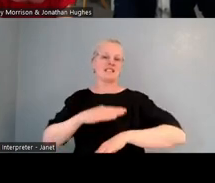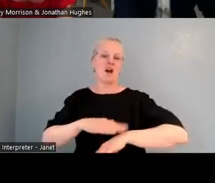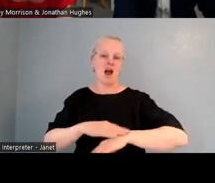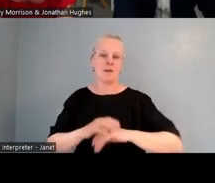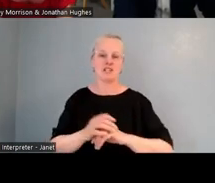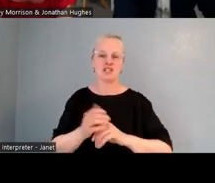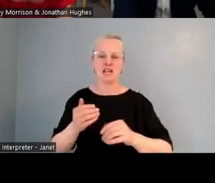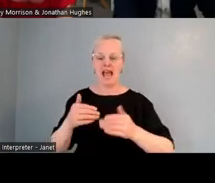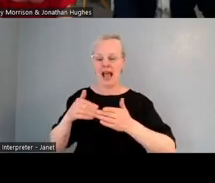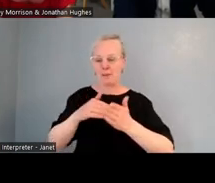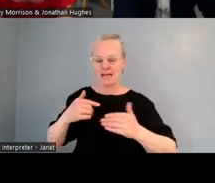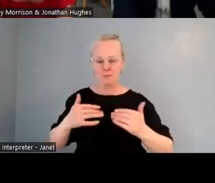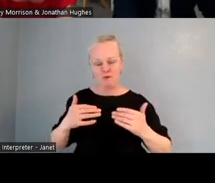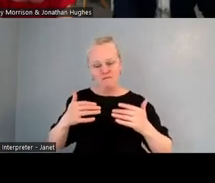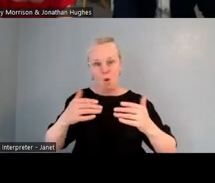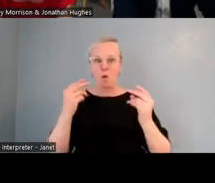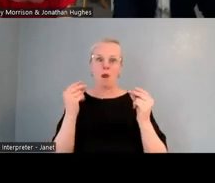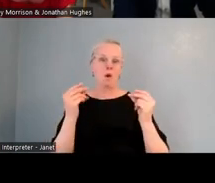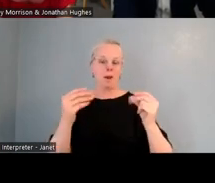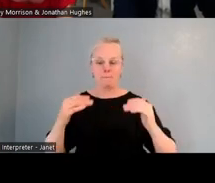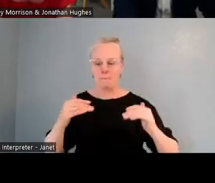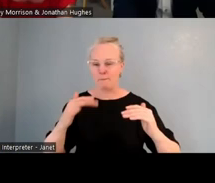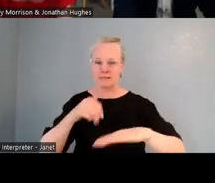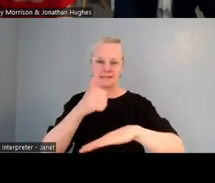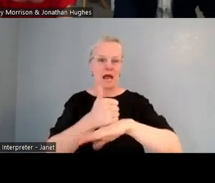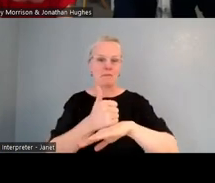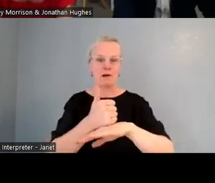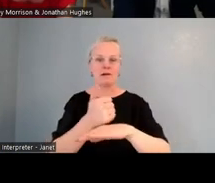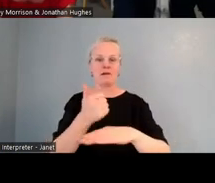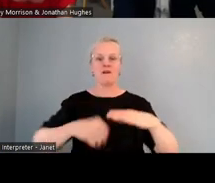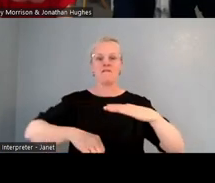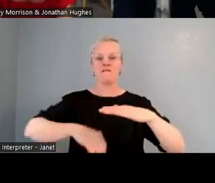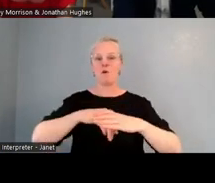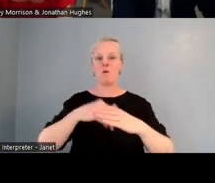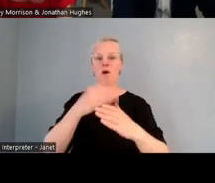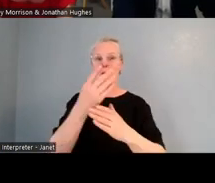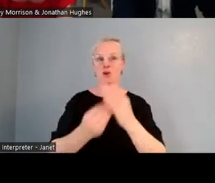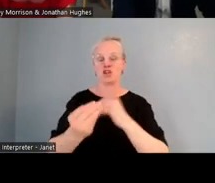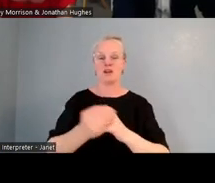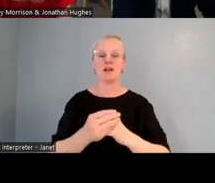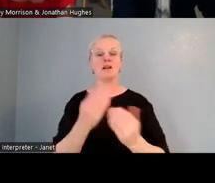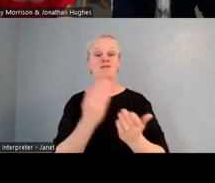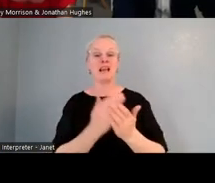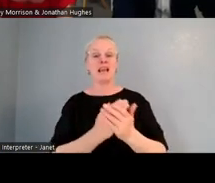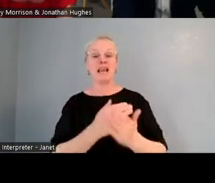at quite a rapid rate. Obviously, we can get some red tape here and there with the ministry, and a few other people,